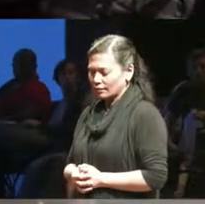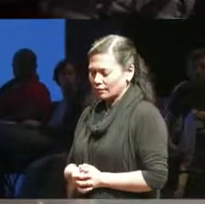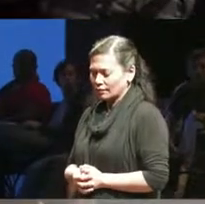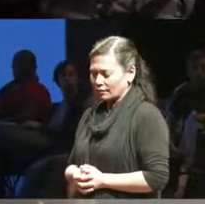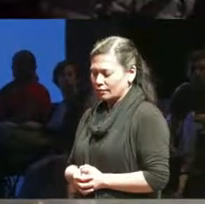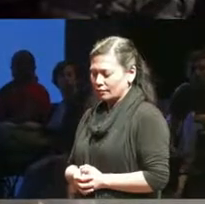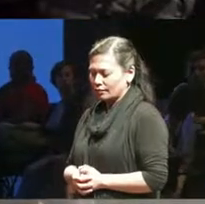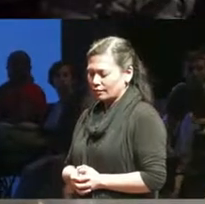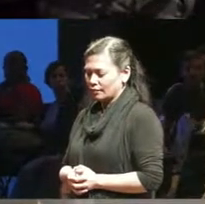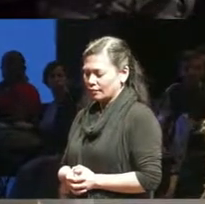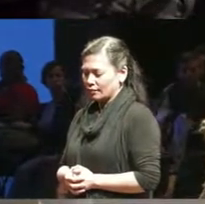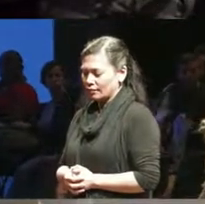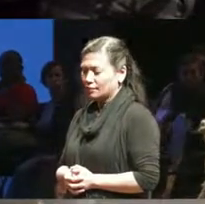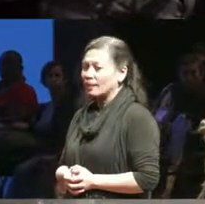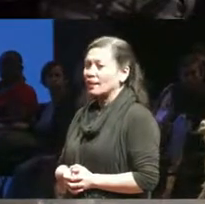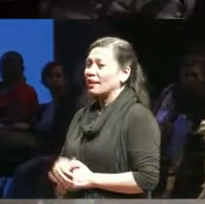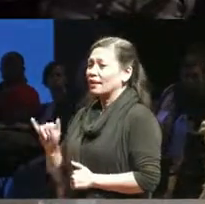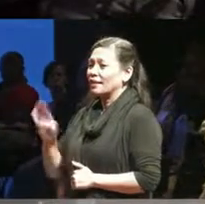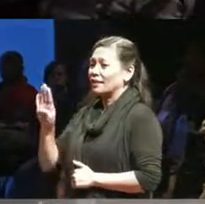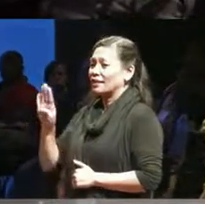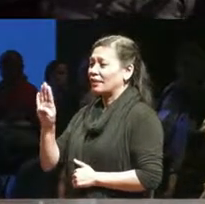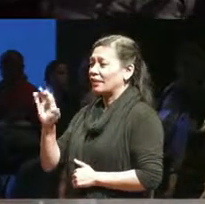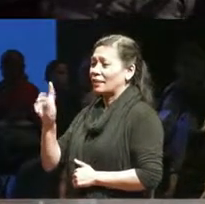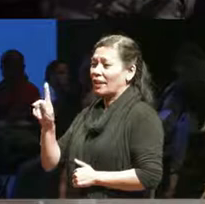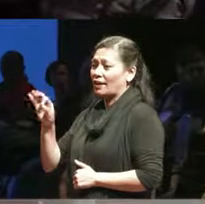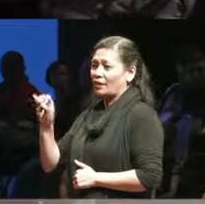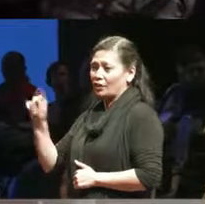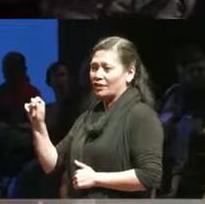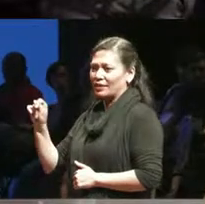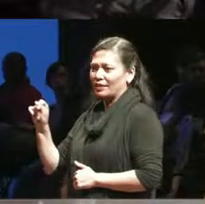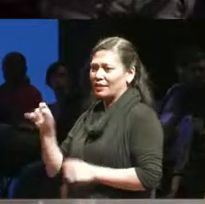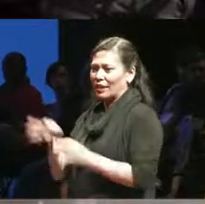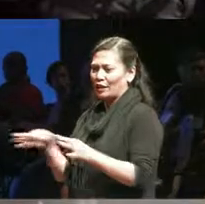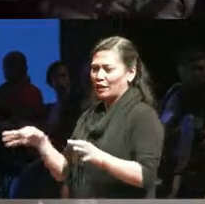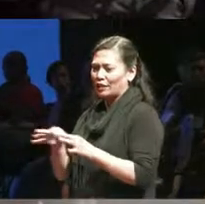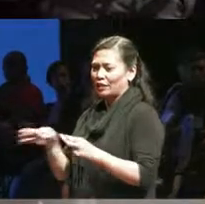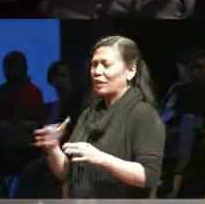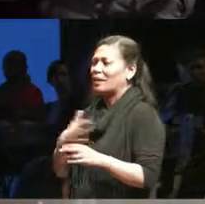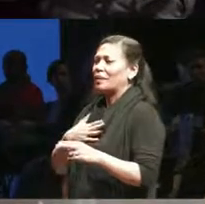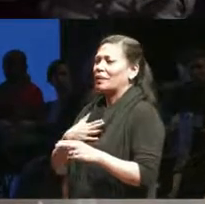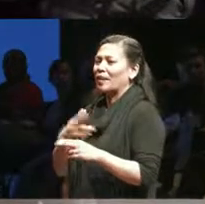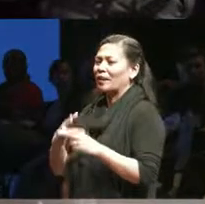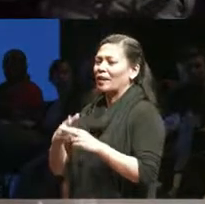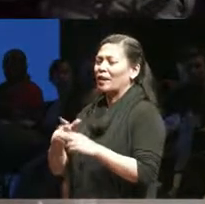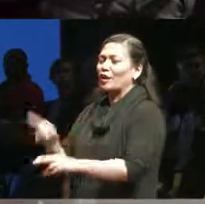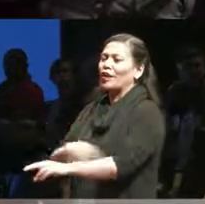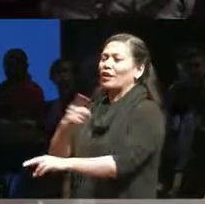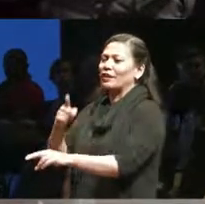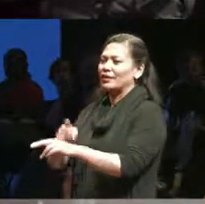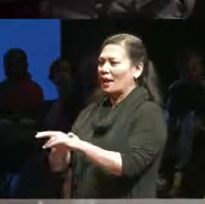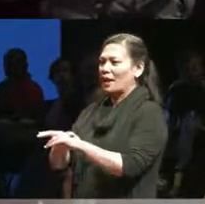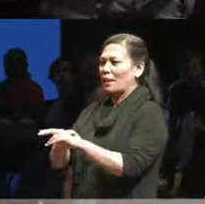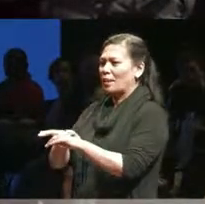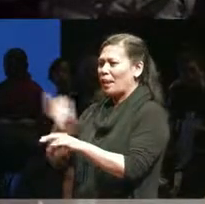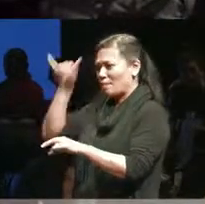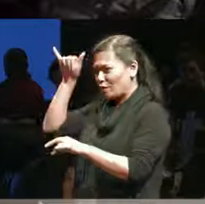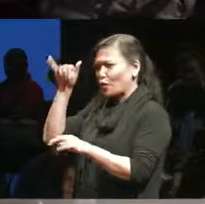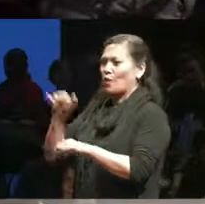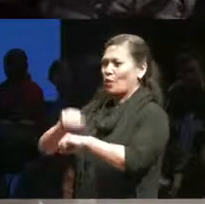In Blackfoot who I am in and my name is Long Time Buffalo Rock. My Canadian